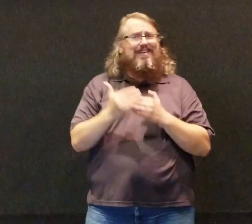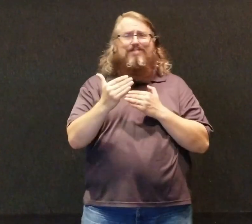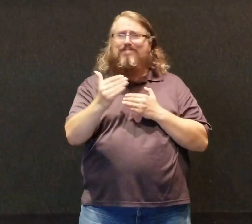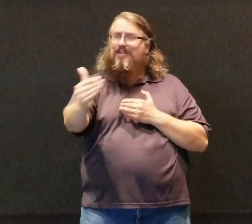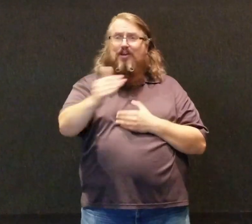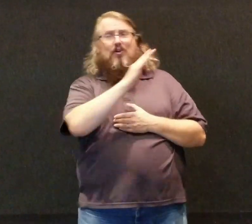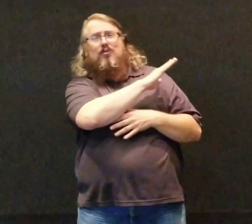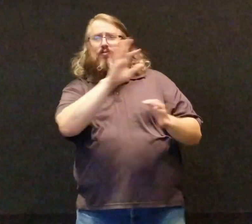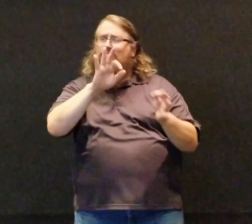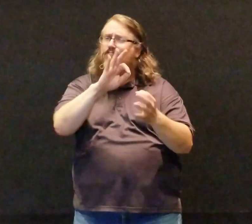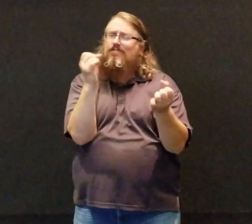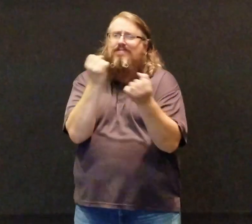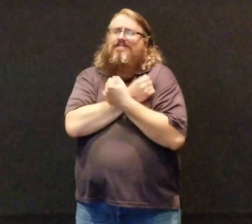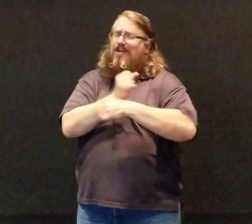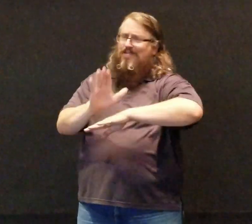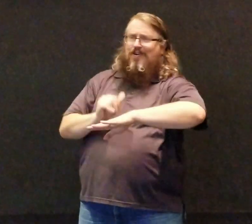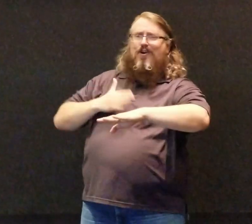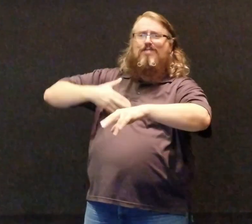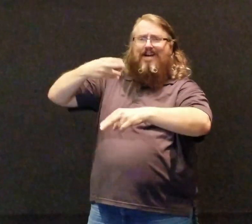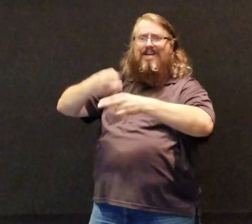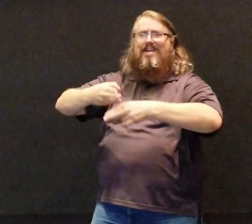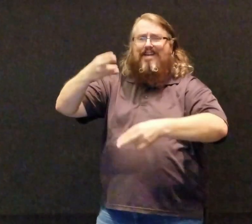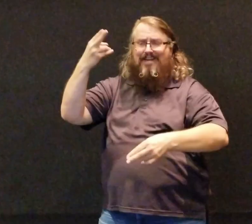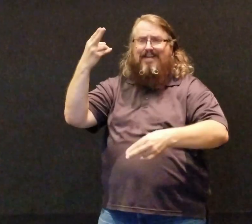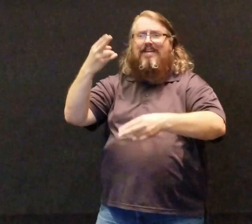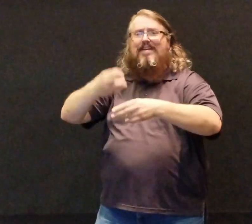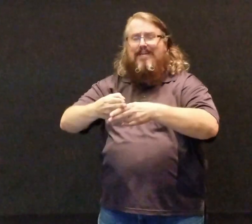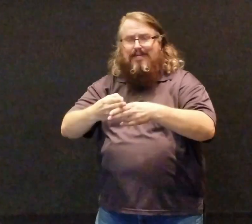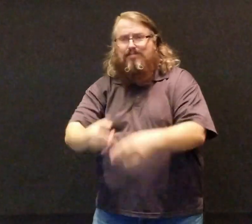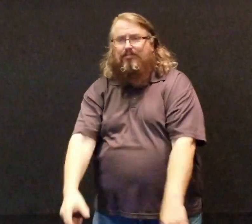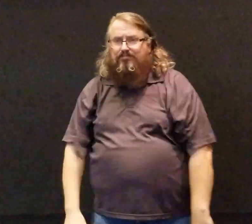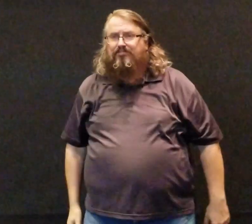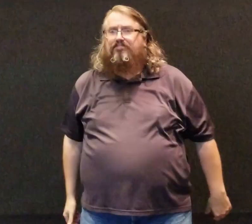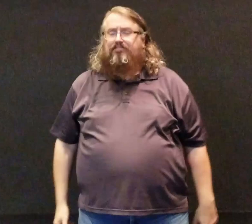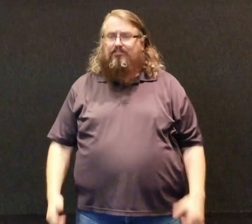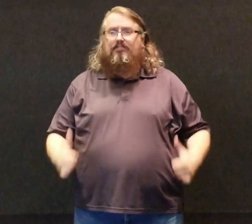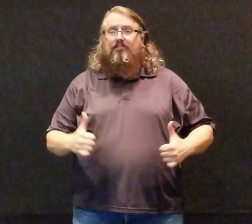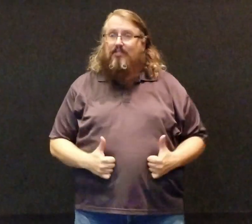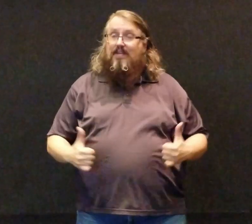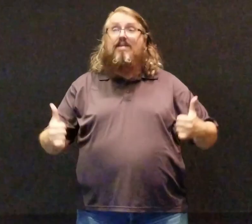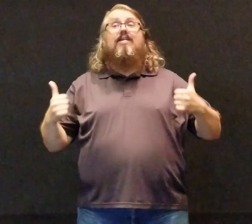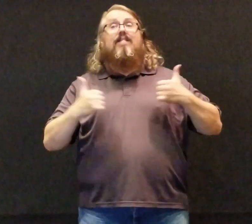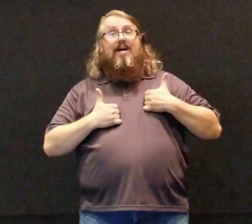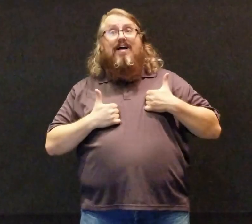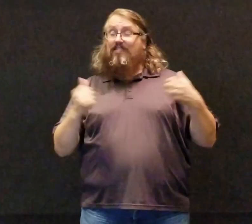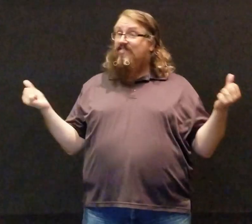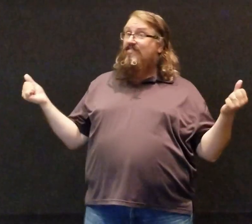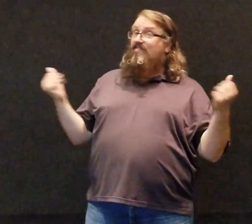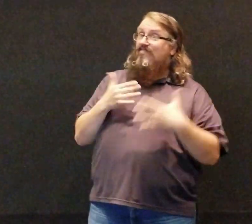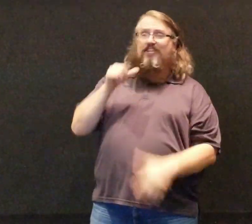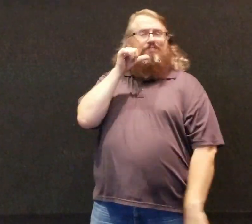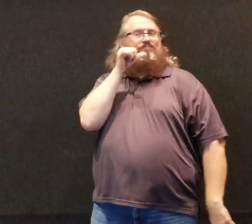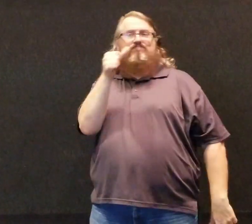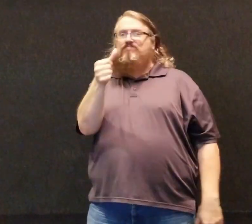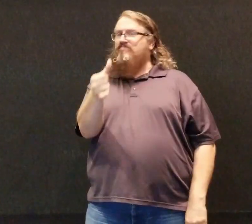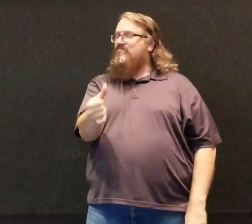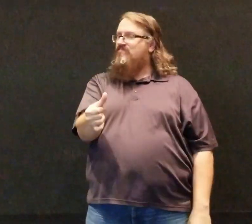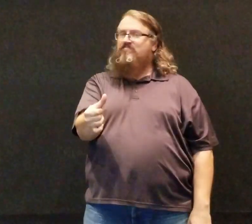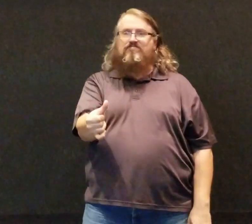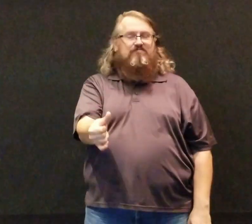'Cause perfect love has called my name Alive and unafraid